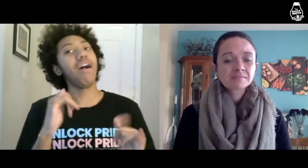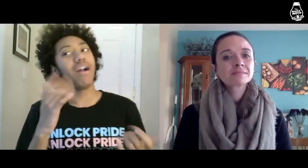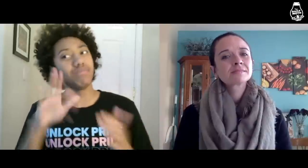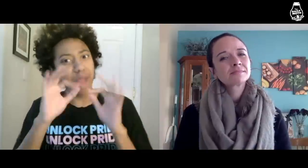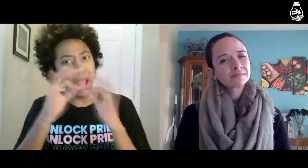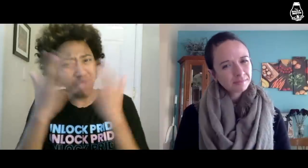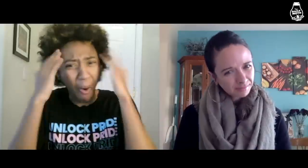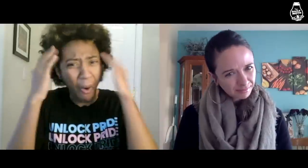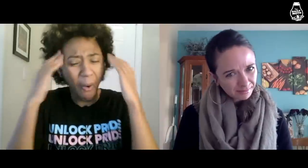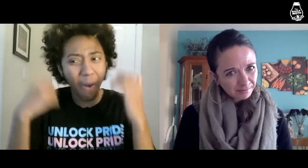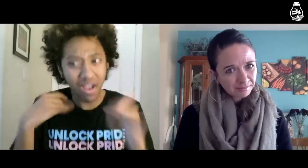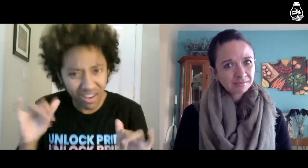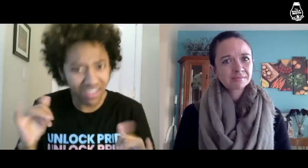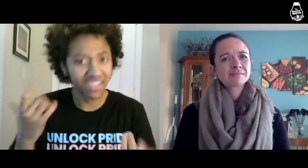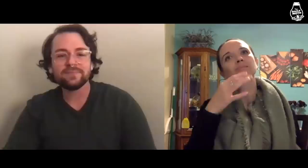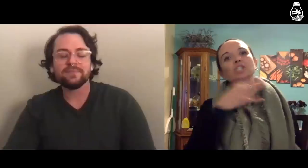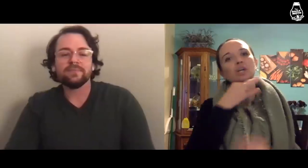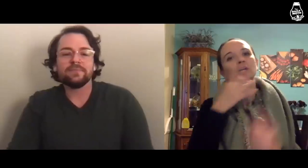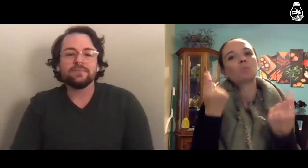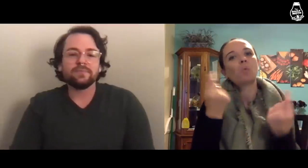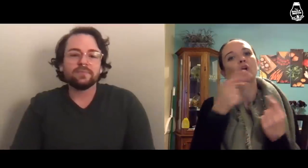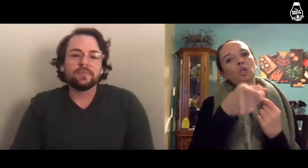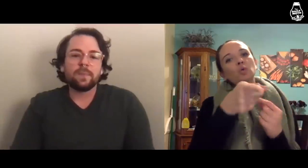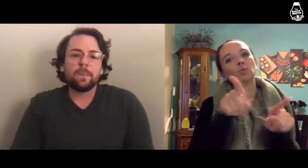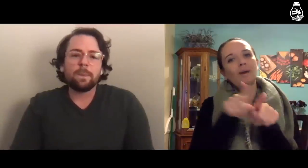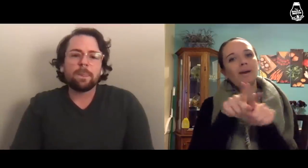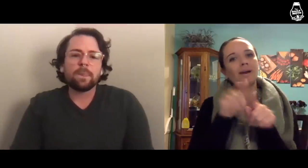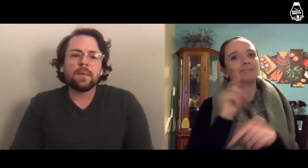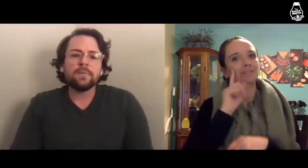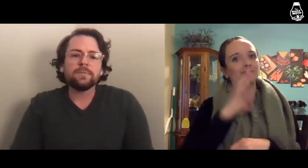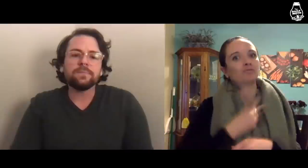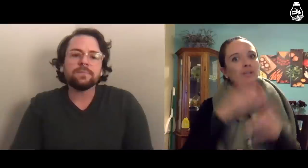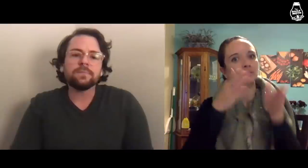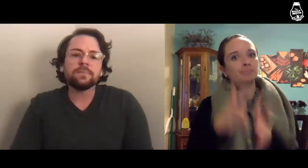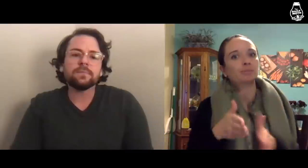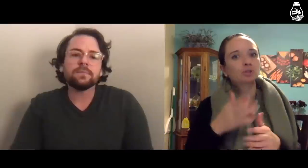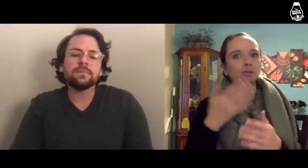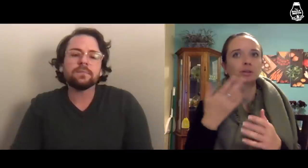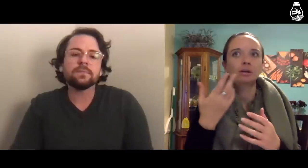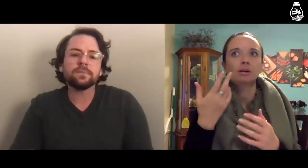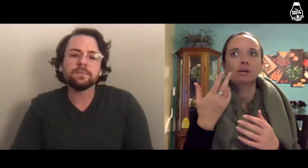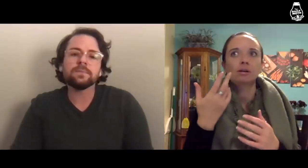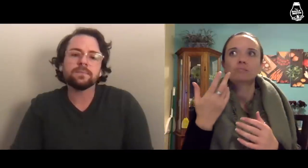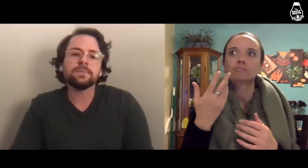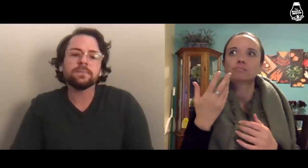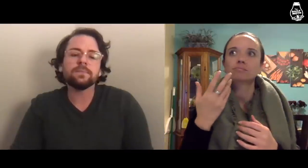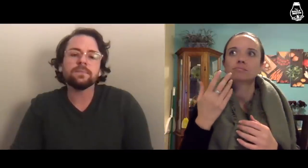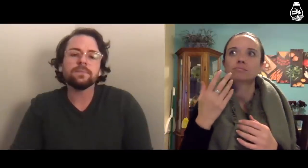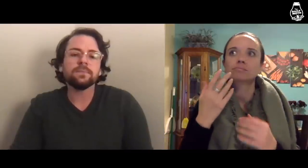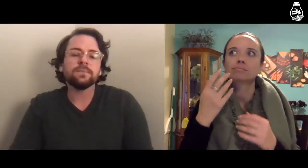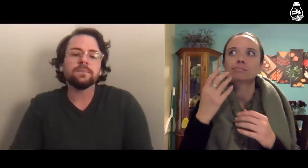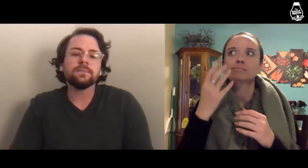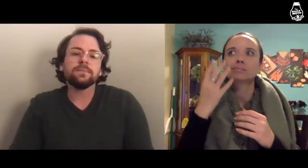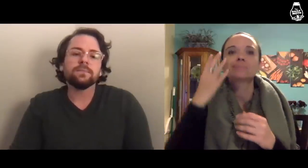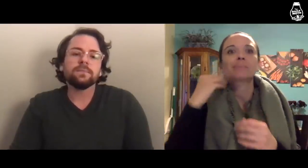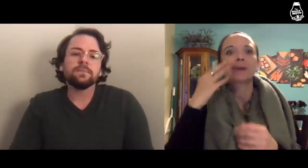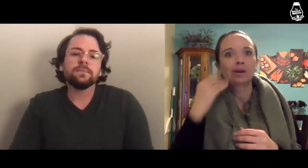My whole family already knew. What do you, as a Deaf trans person, often face?